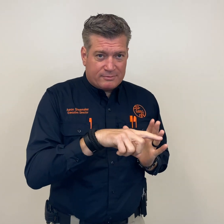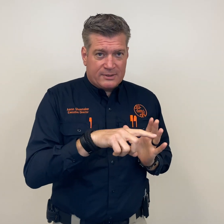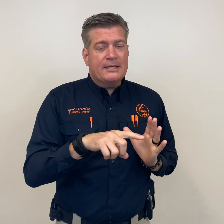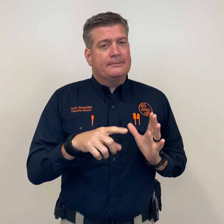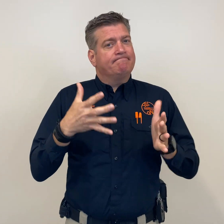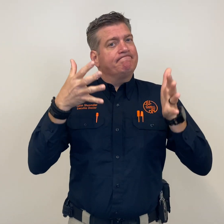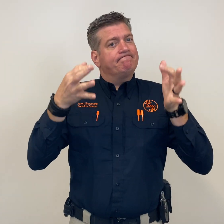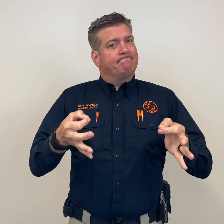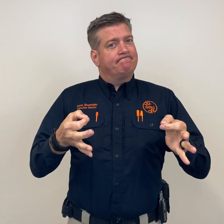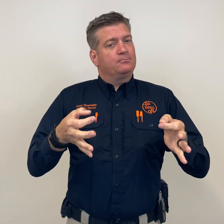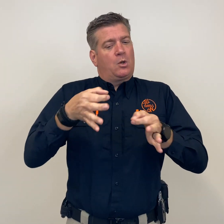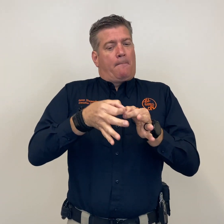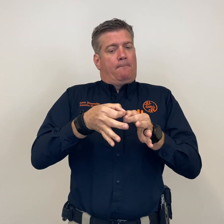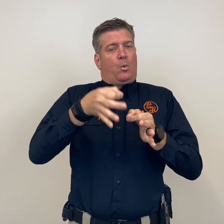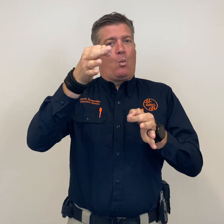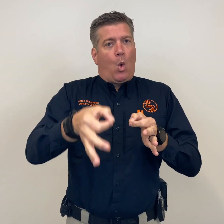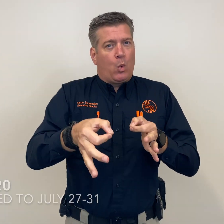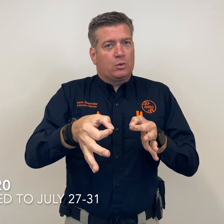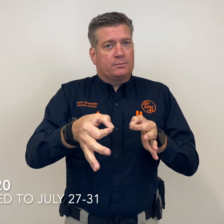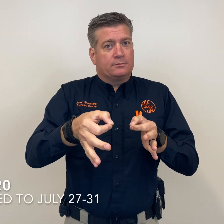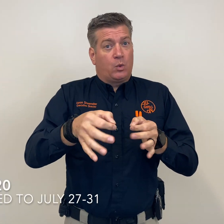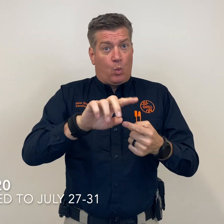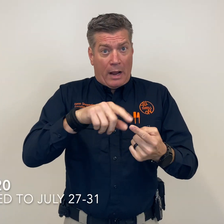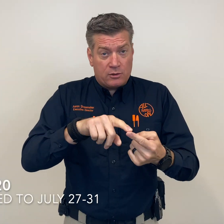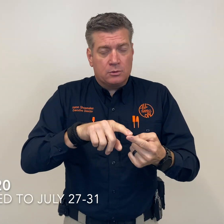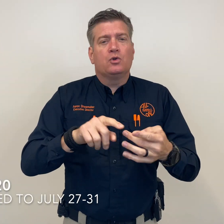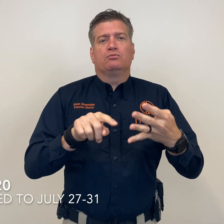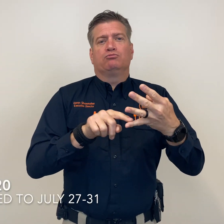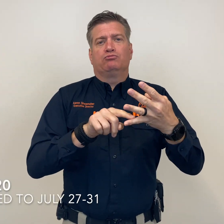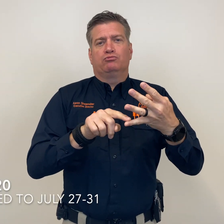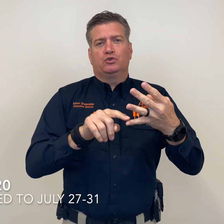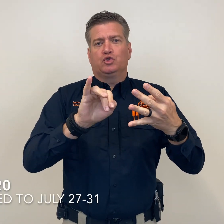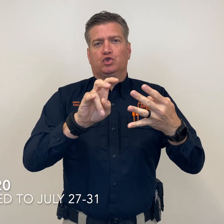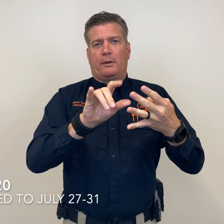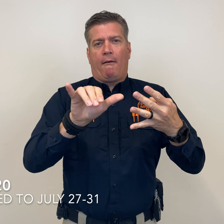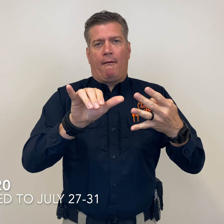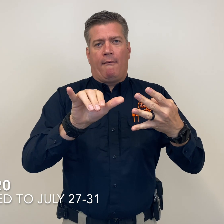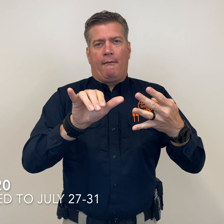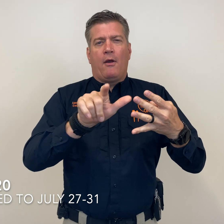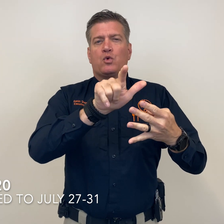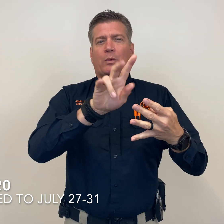Cadre, we've made the determination to postpone the EMIT to the last week of